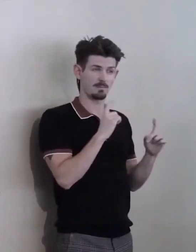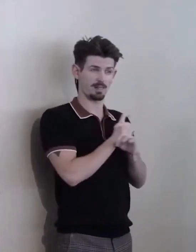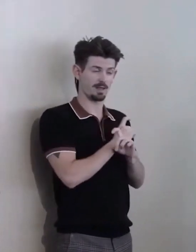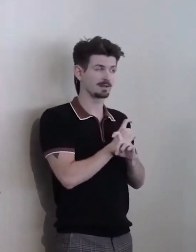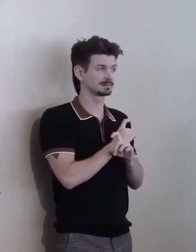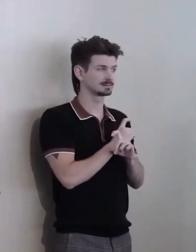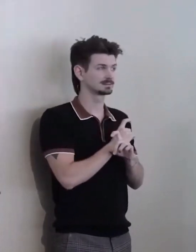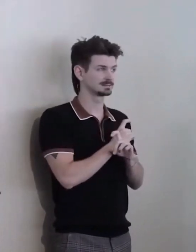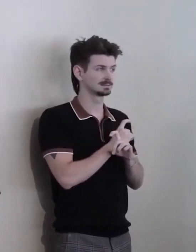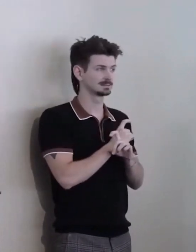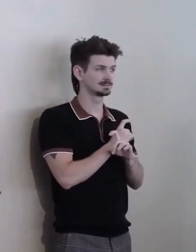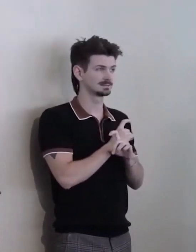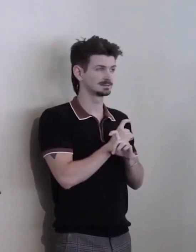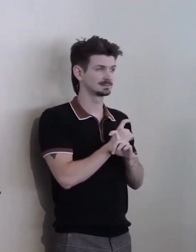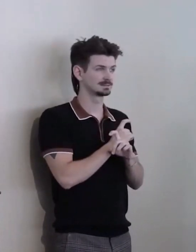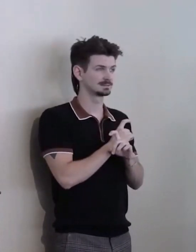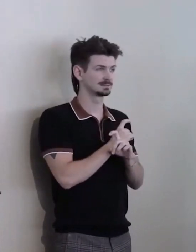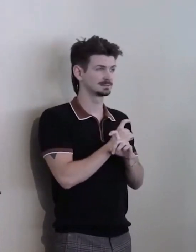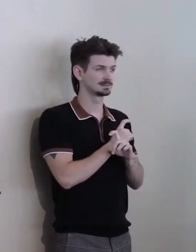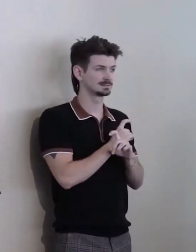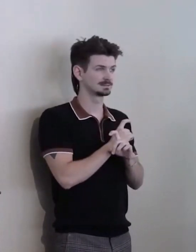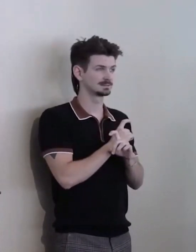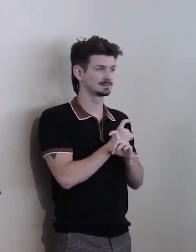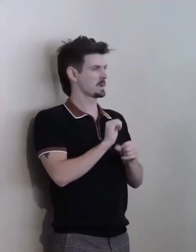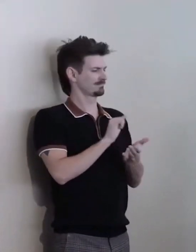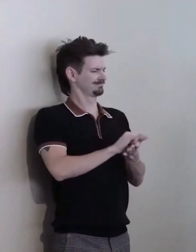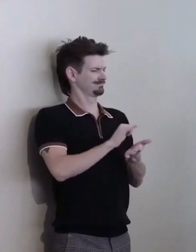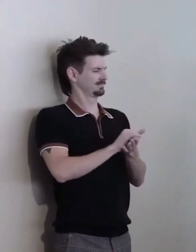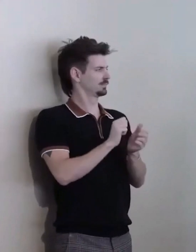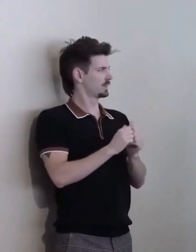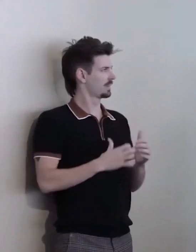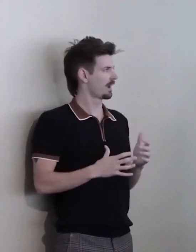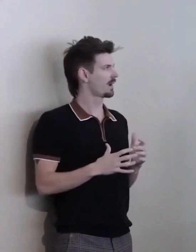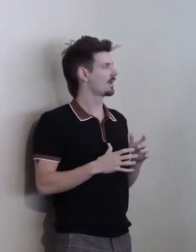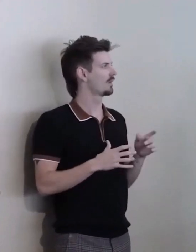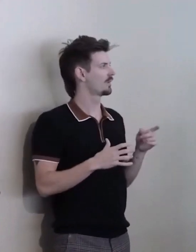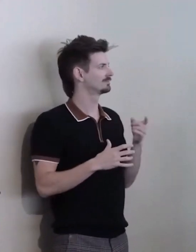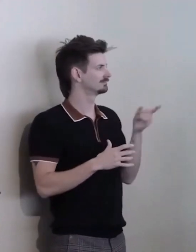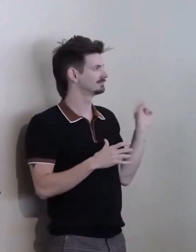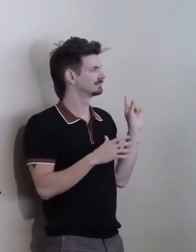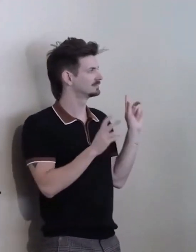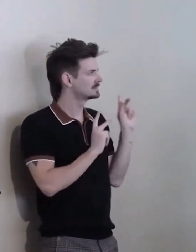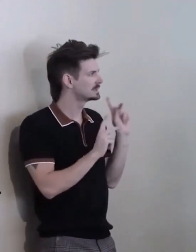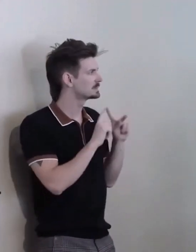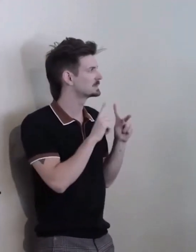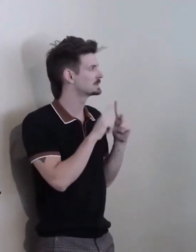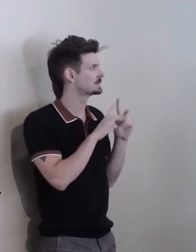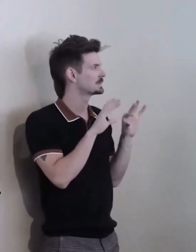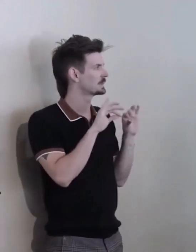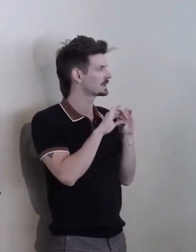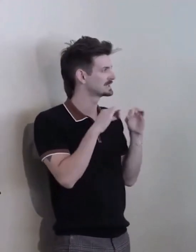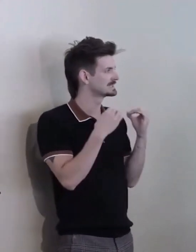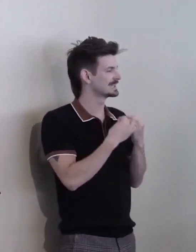possibly do the work without the voices of people and organizations like CCDC.